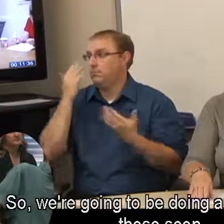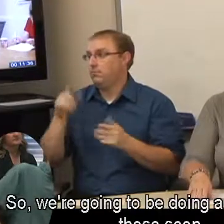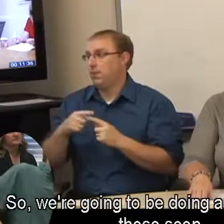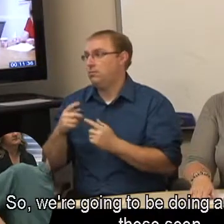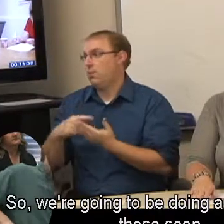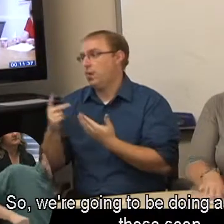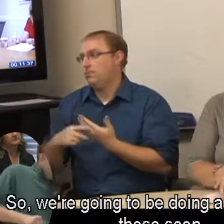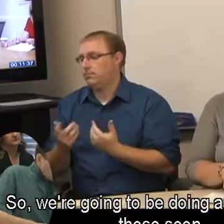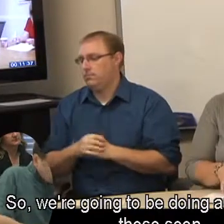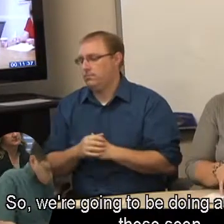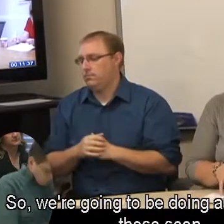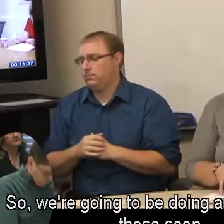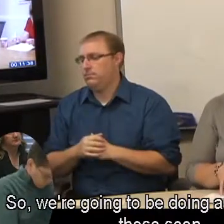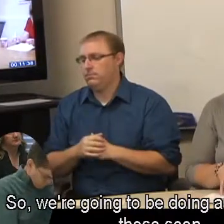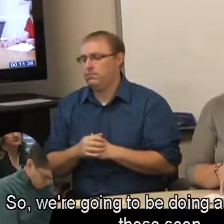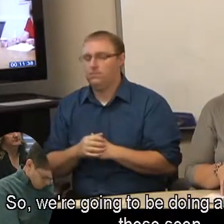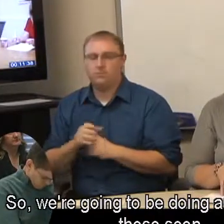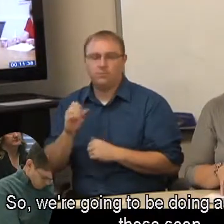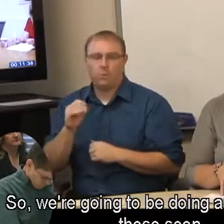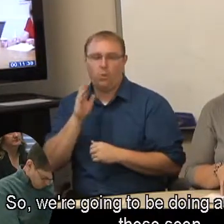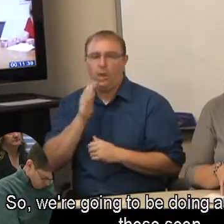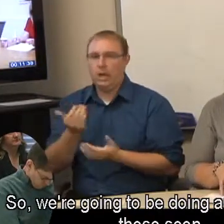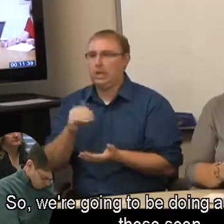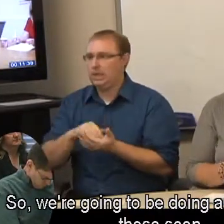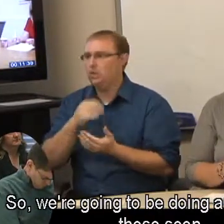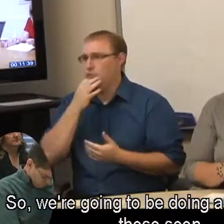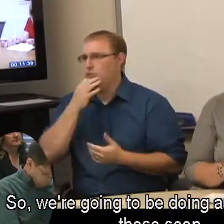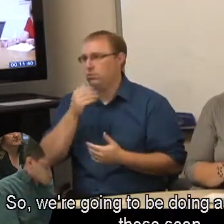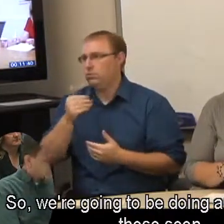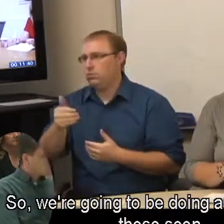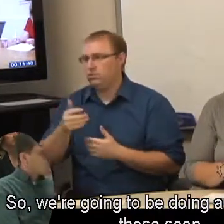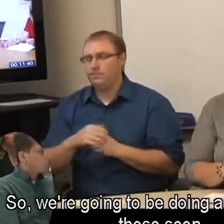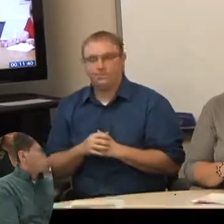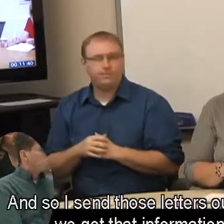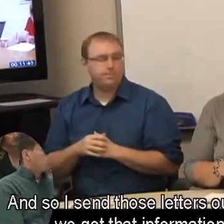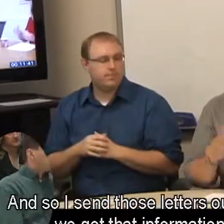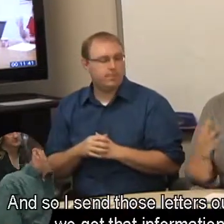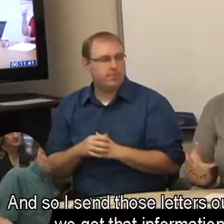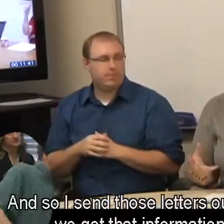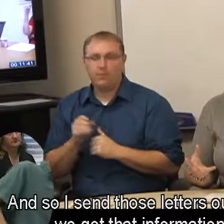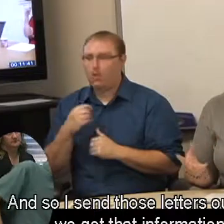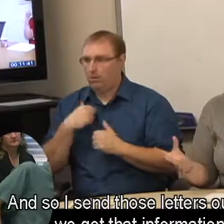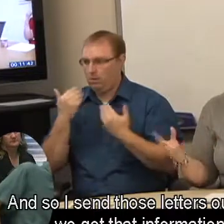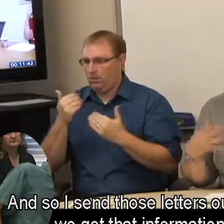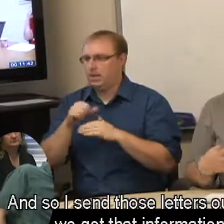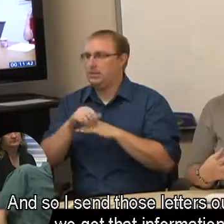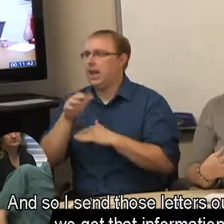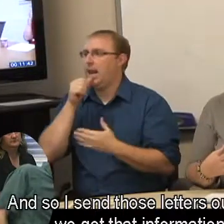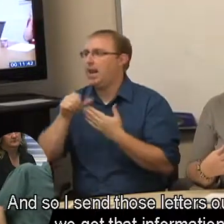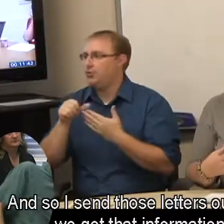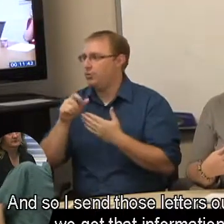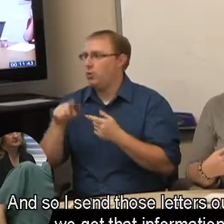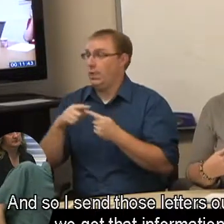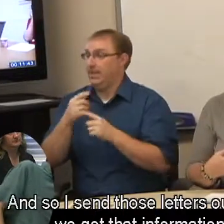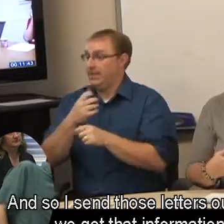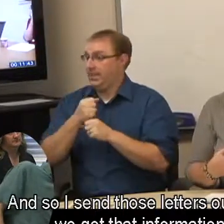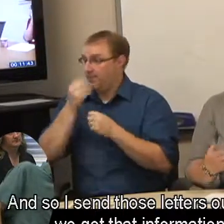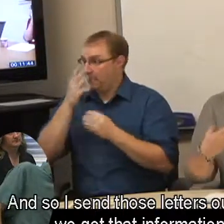So, we're going to be doing another one of those soon. And so I send those letters out as soon as we get that information back,